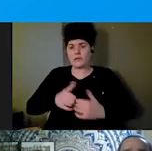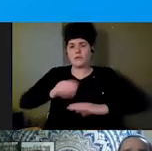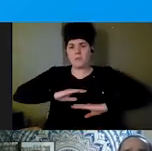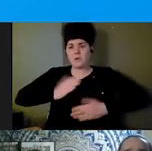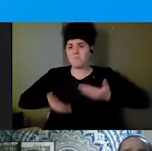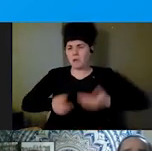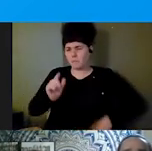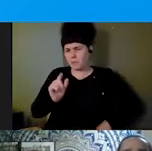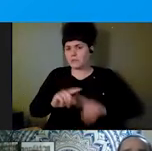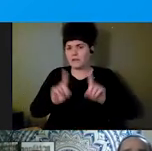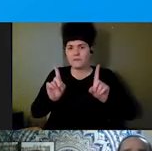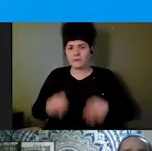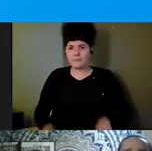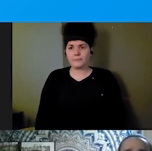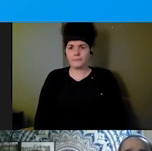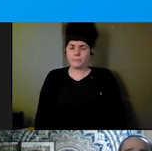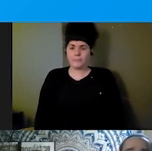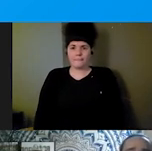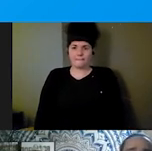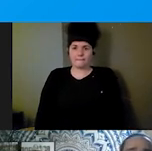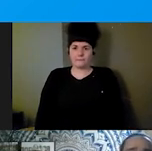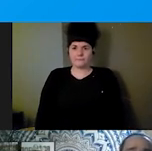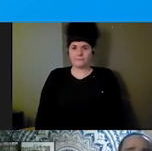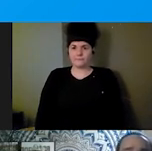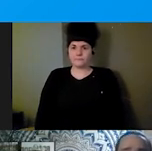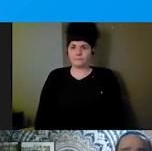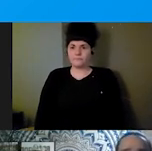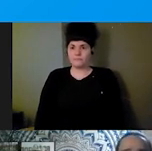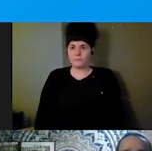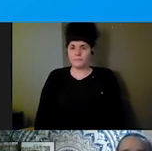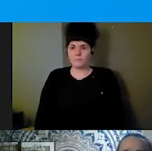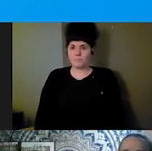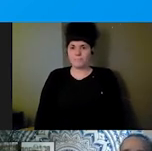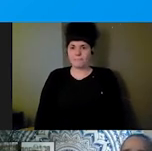different. That way we can